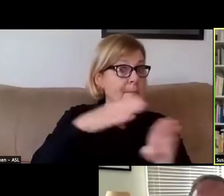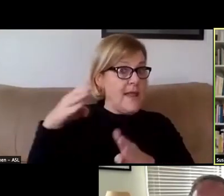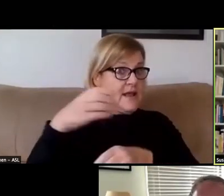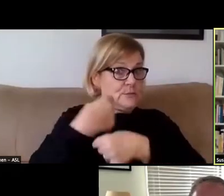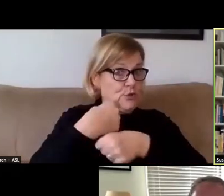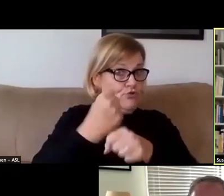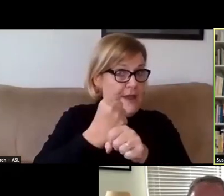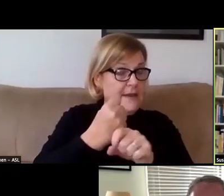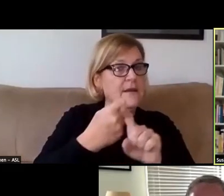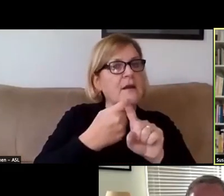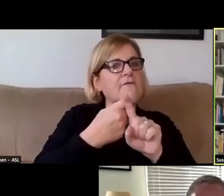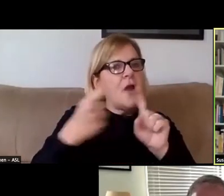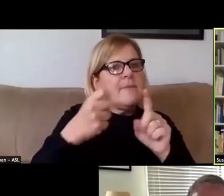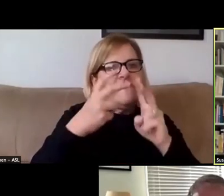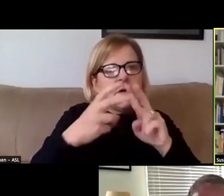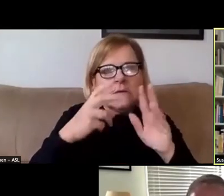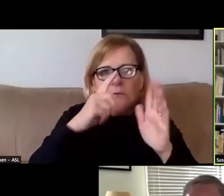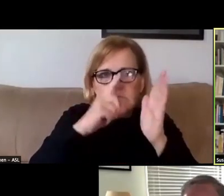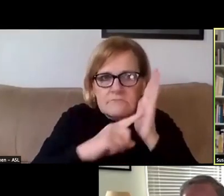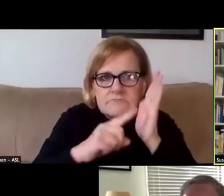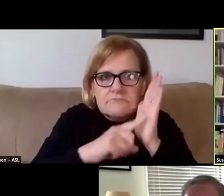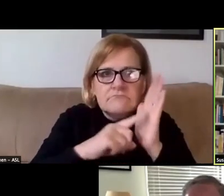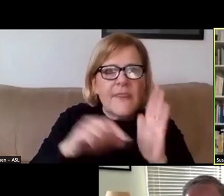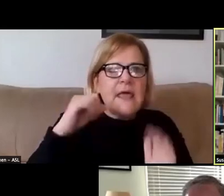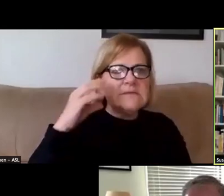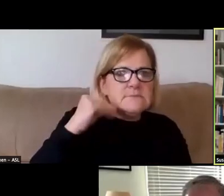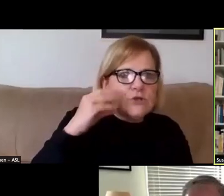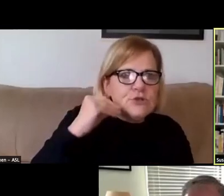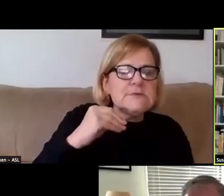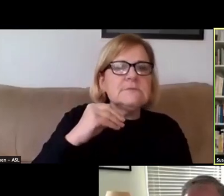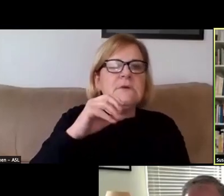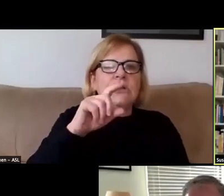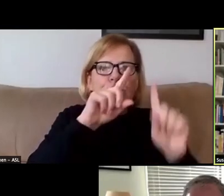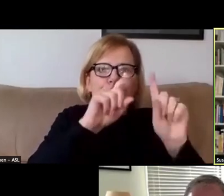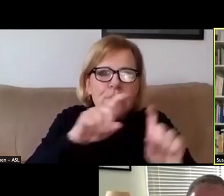from extensive reviews of the experience, including surveys of students and faculty.